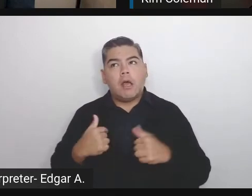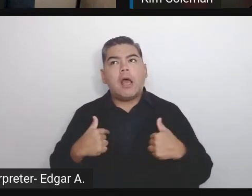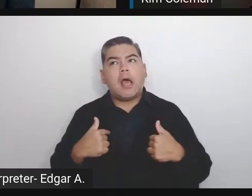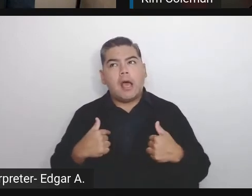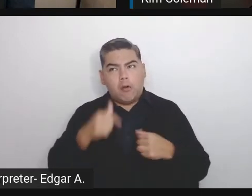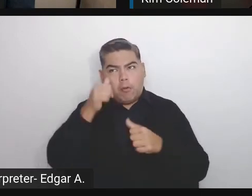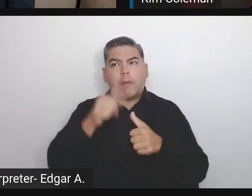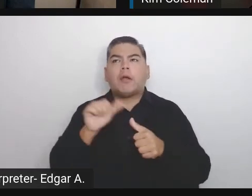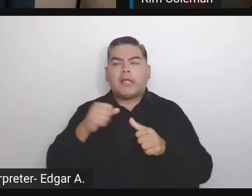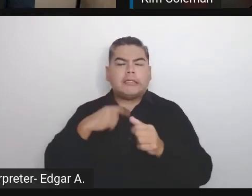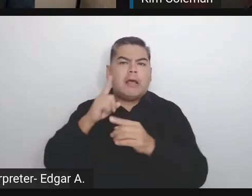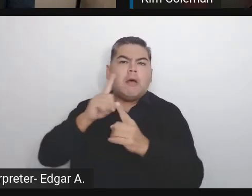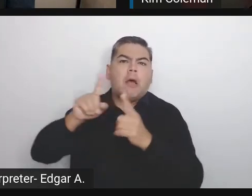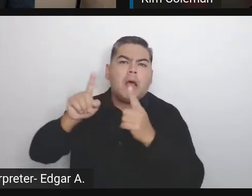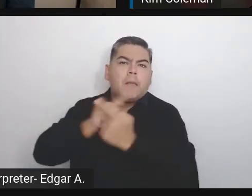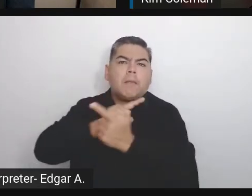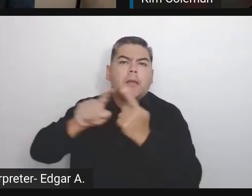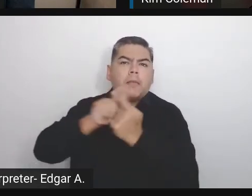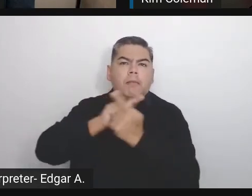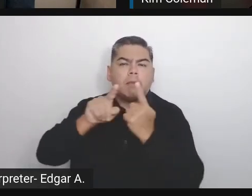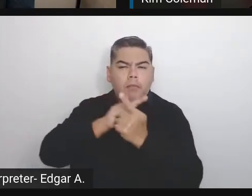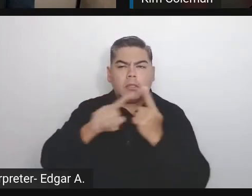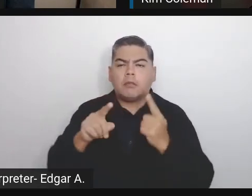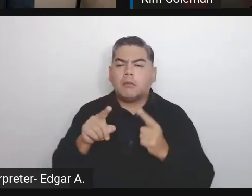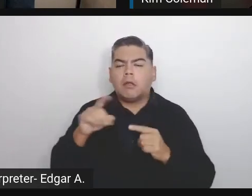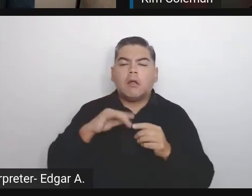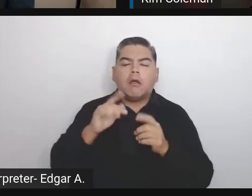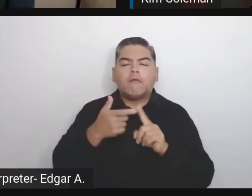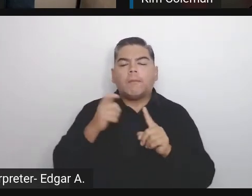during WordCamp London meant to me, it was,